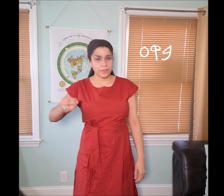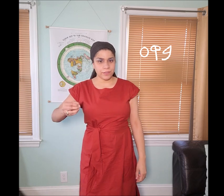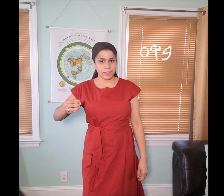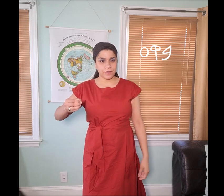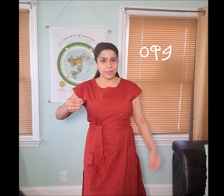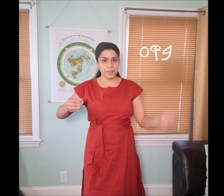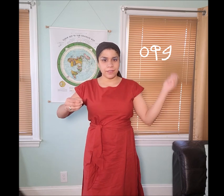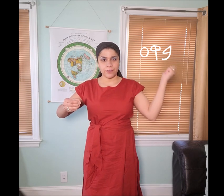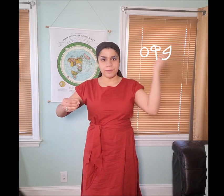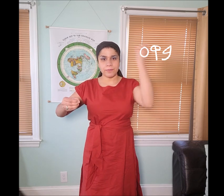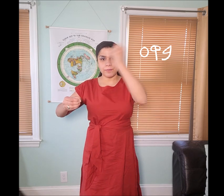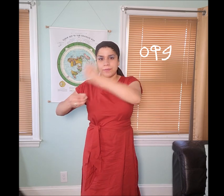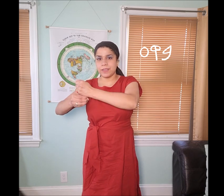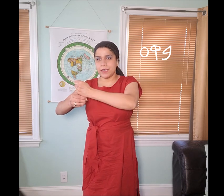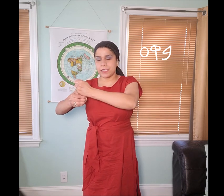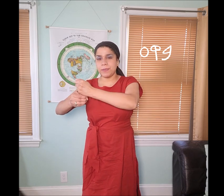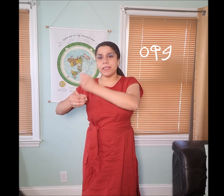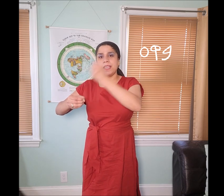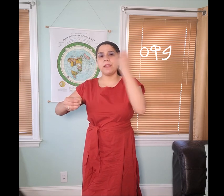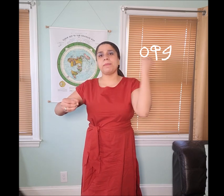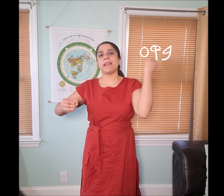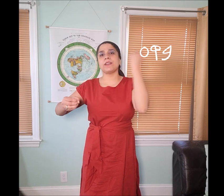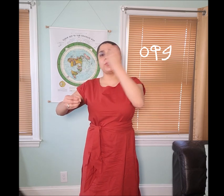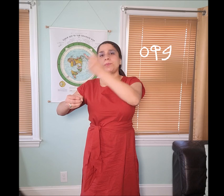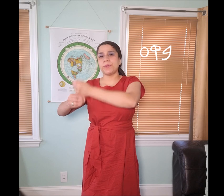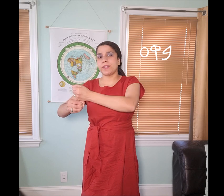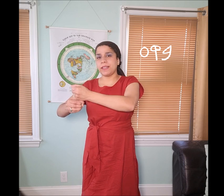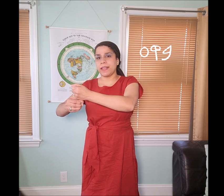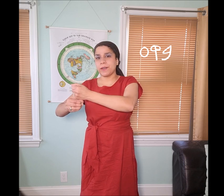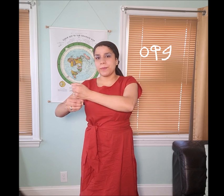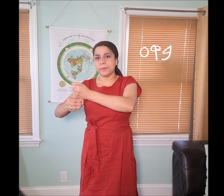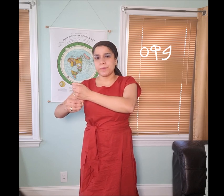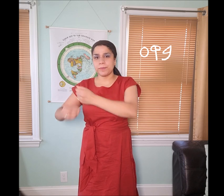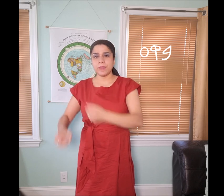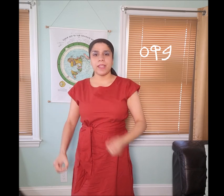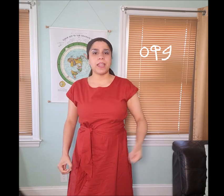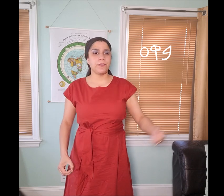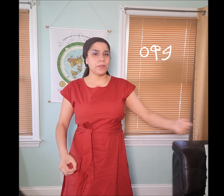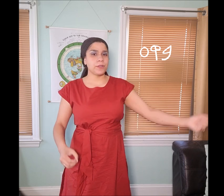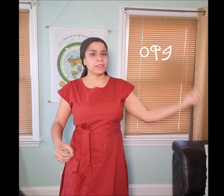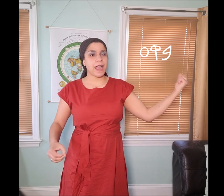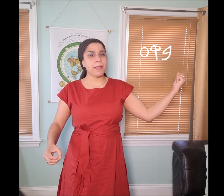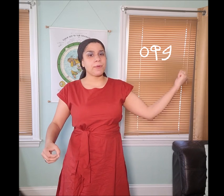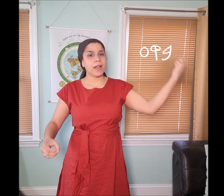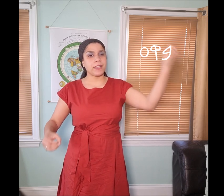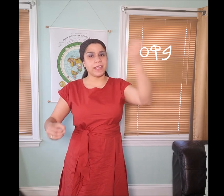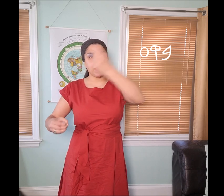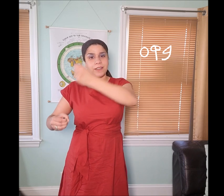The "ieyn" symbol is being hit by the "𐤒 qup" symbol and if you notice, I brought it in.